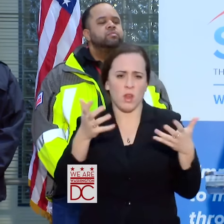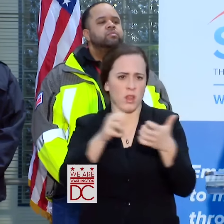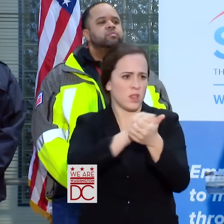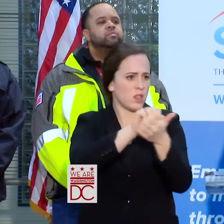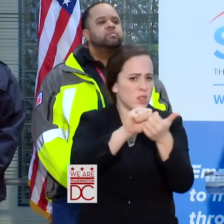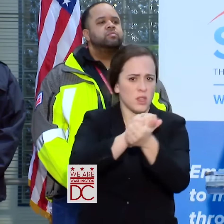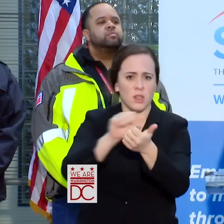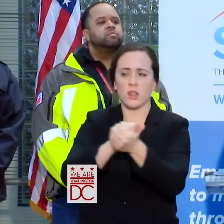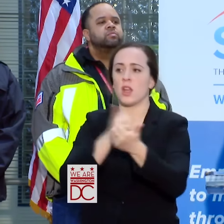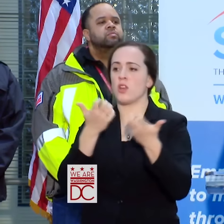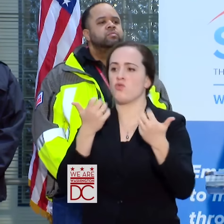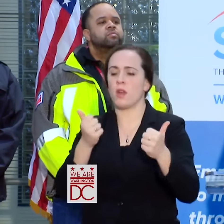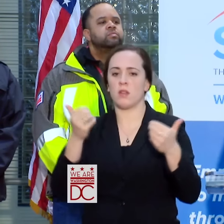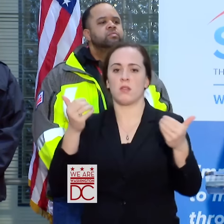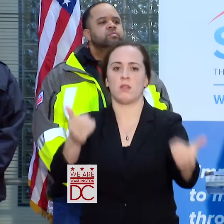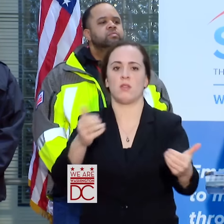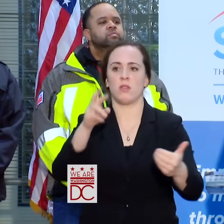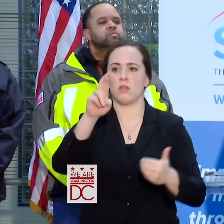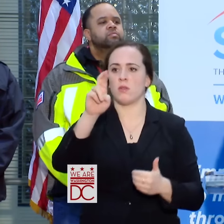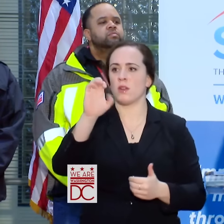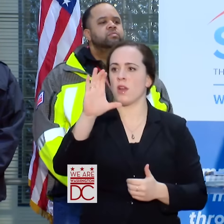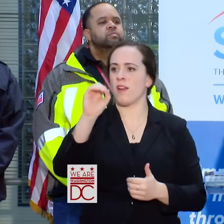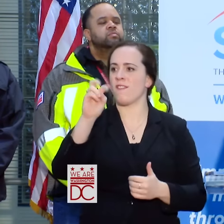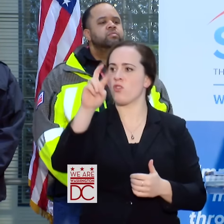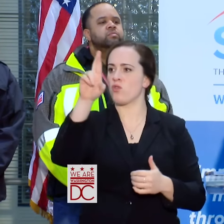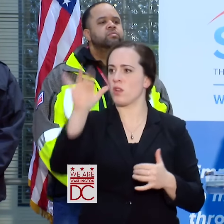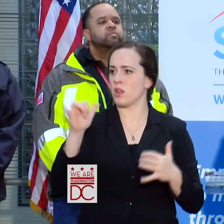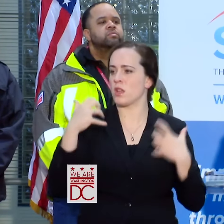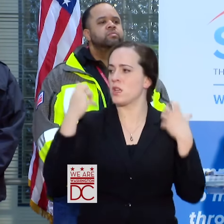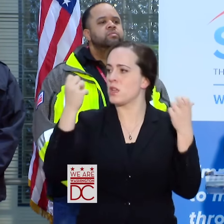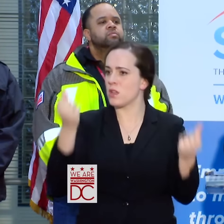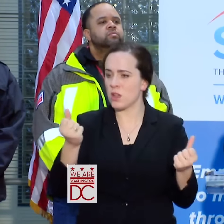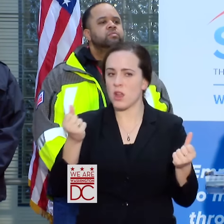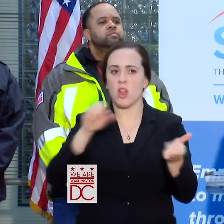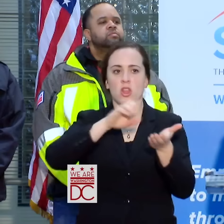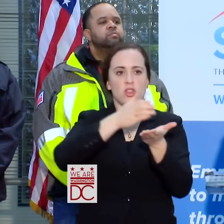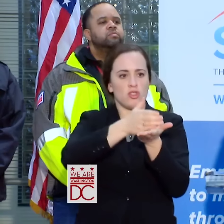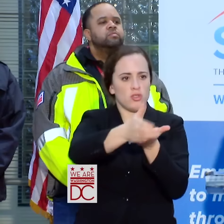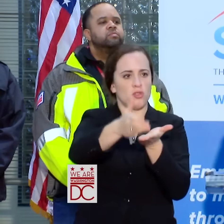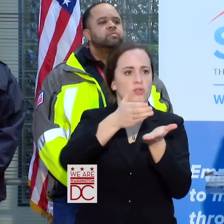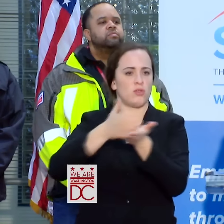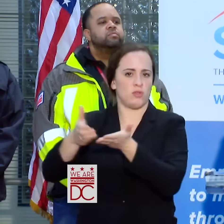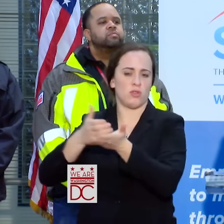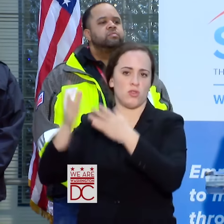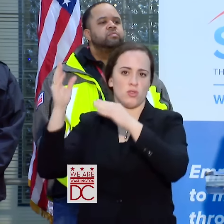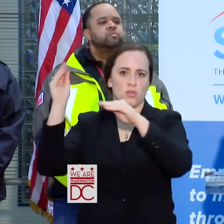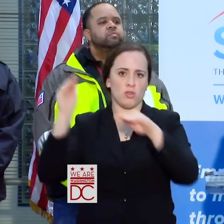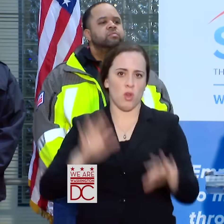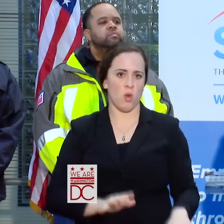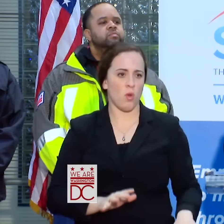RECOVERY PHASE WHERE WE TRY TO GET ALL OF THE SNOW OUT OF THE DISTRICT. THIS IS A MULTI-PHASED EVENT.